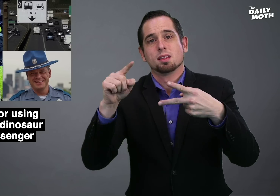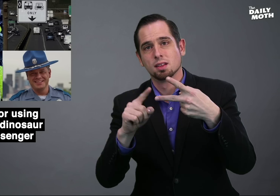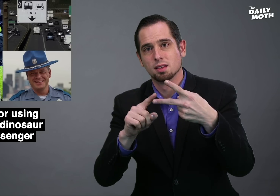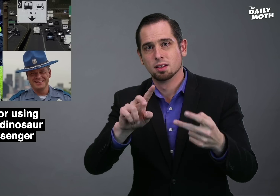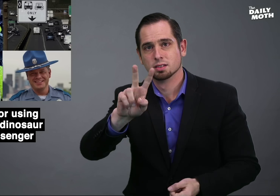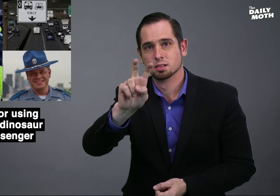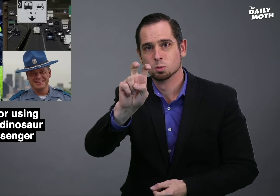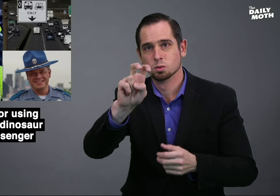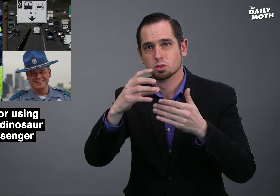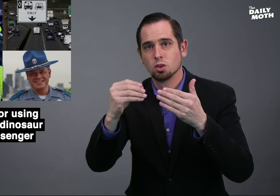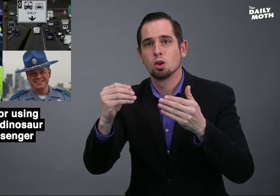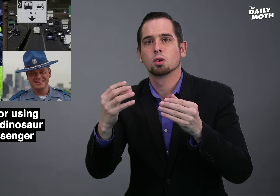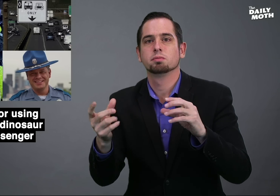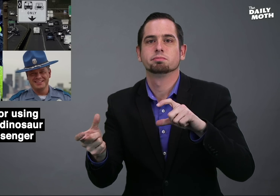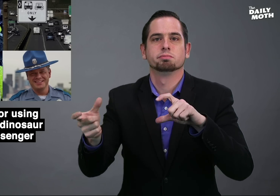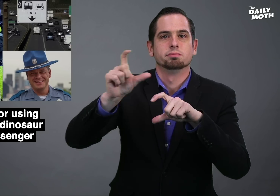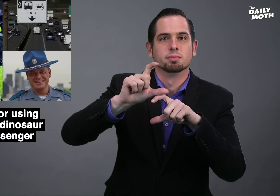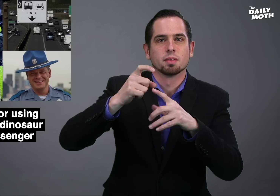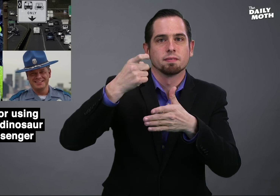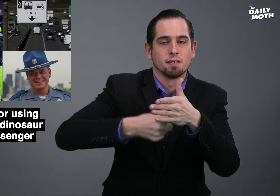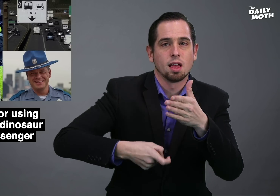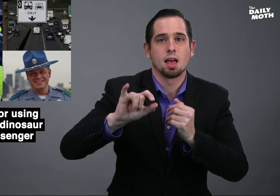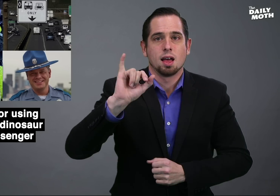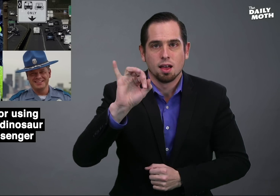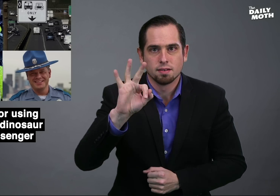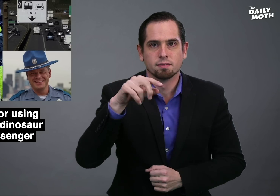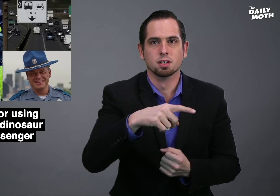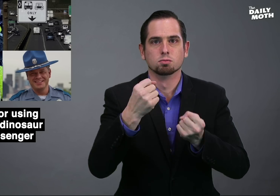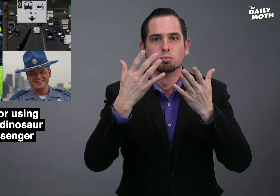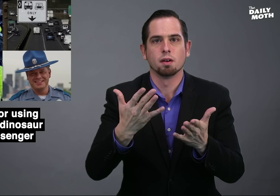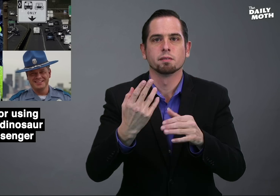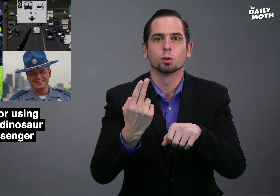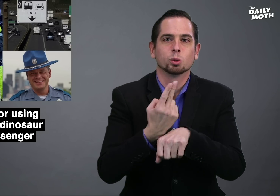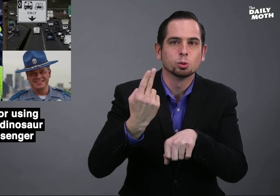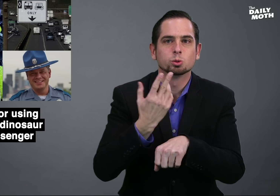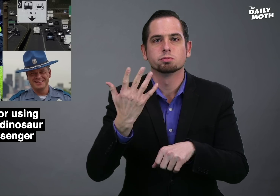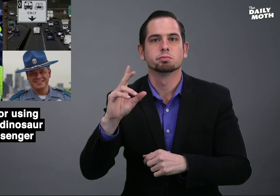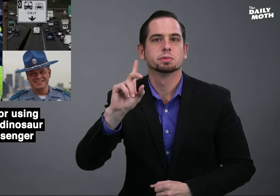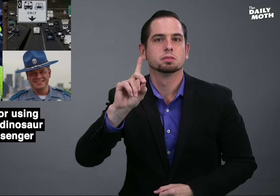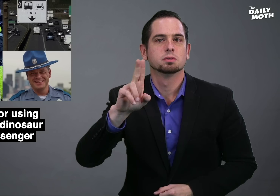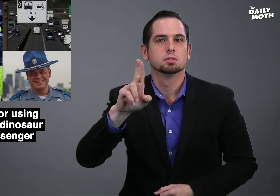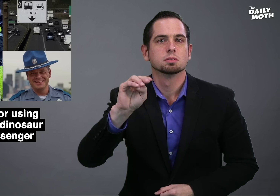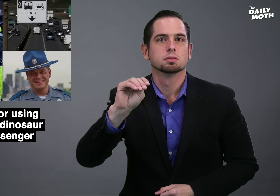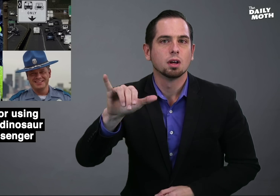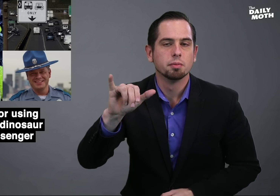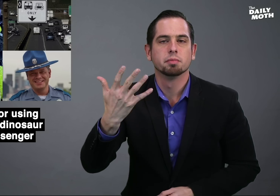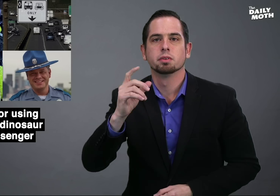with a $200 additional fine if the driver used a dummy,